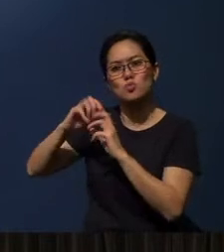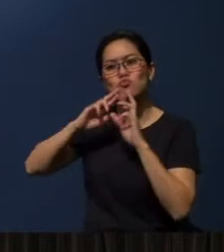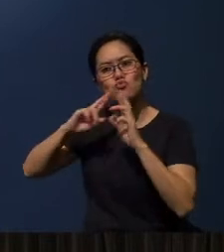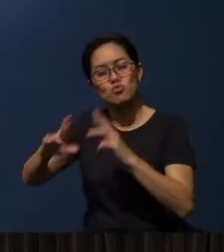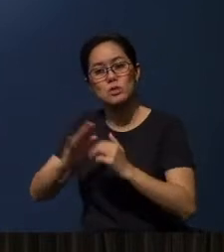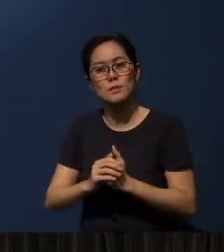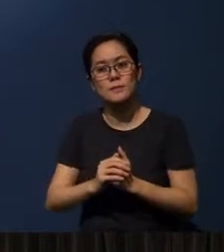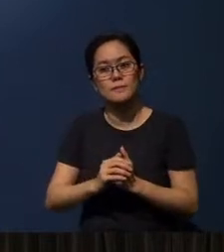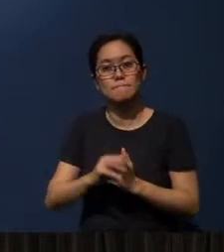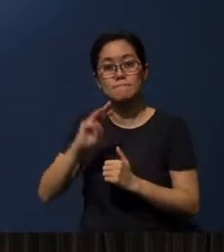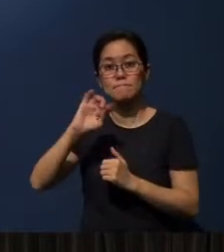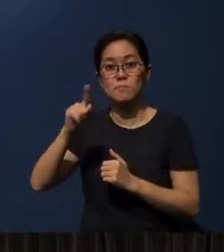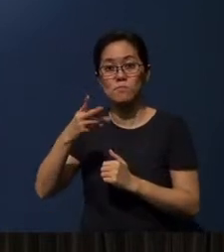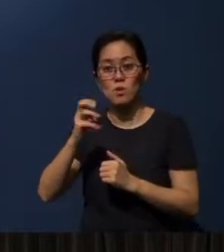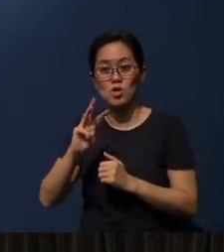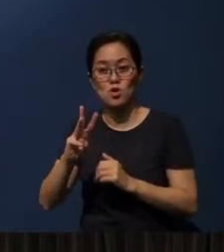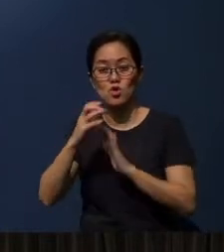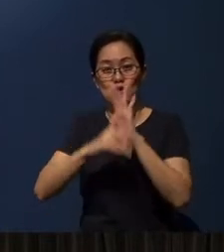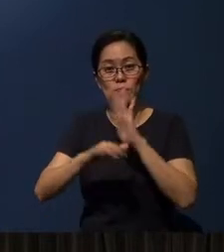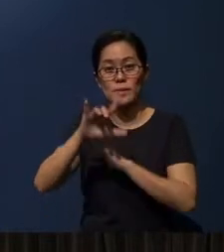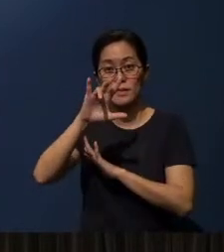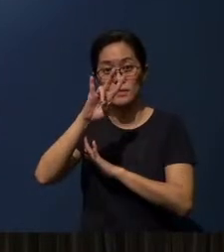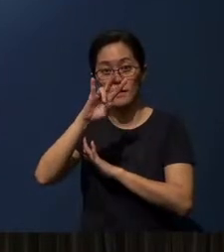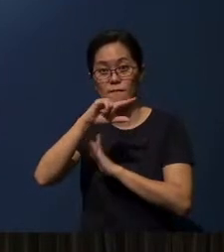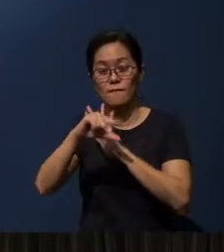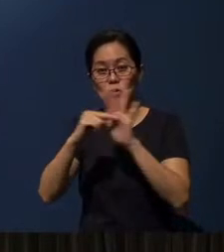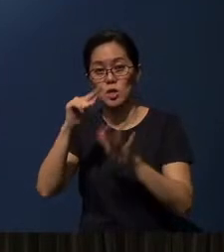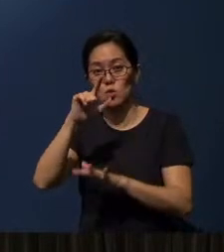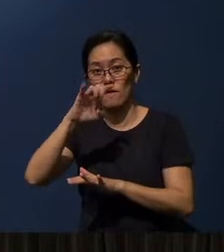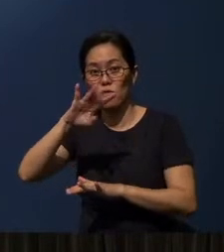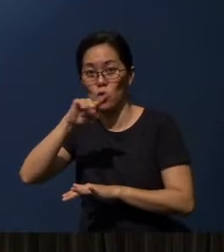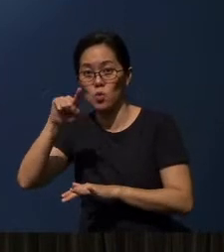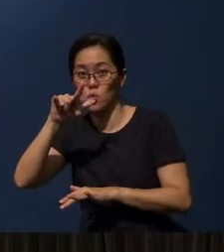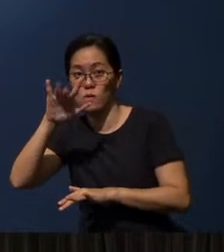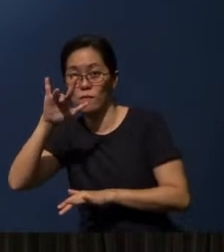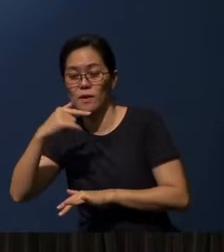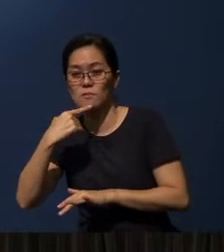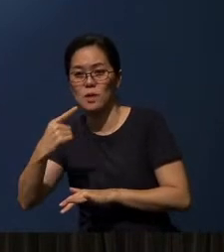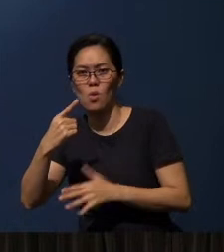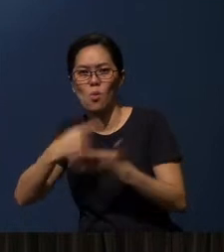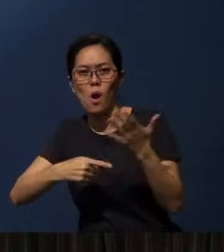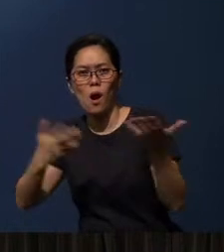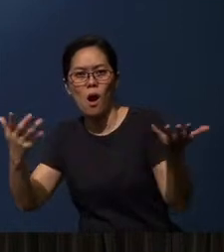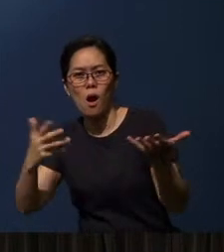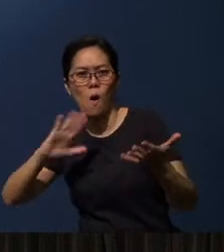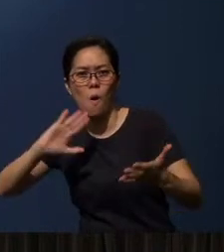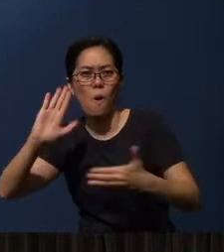In Matthew 7 : 24 - 25, He says, “Therefore everyone who hears these words